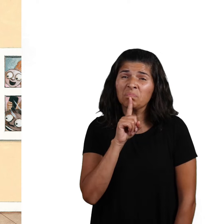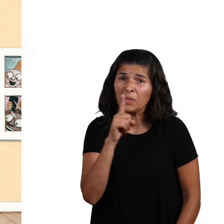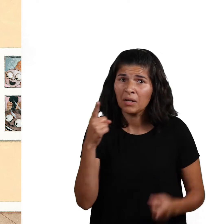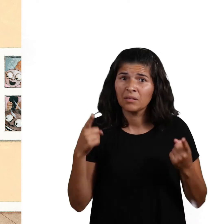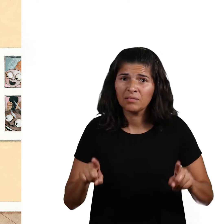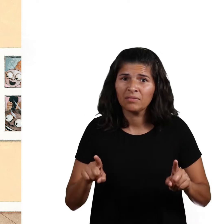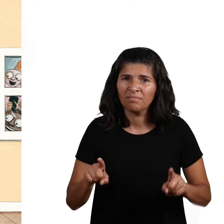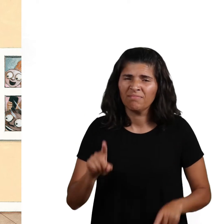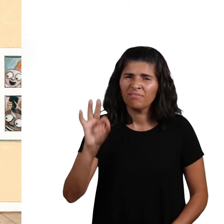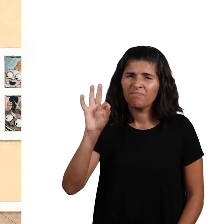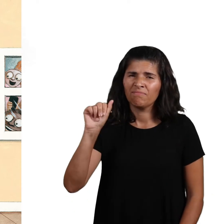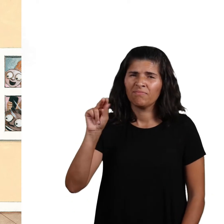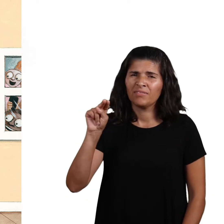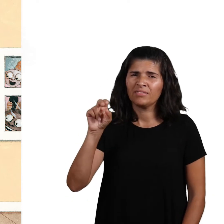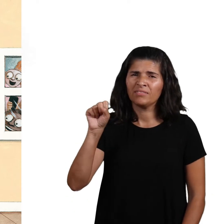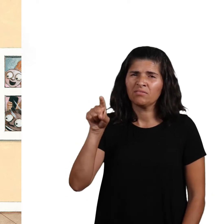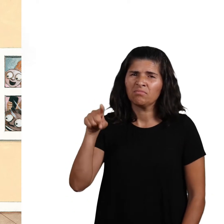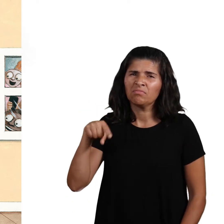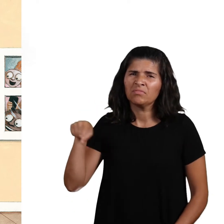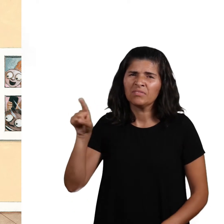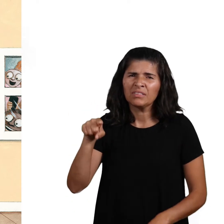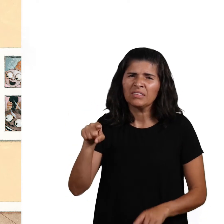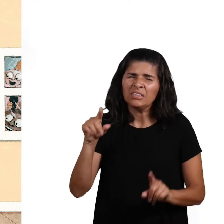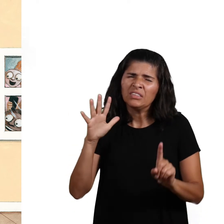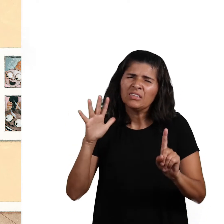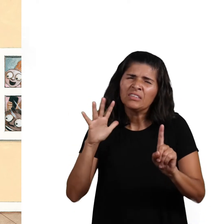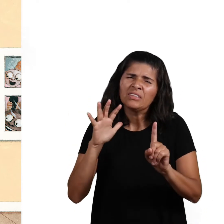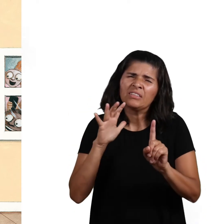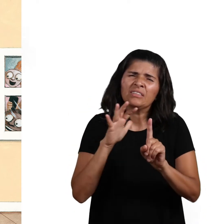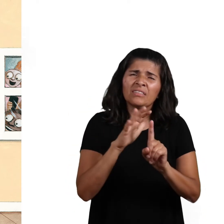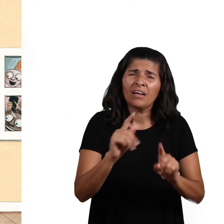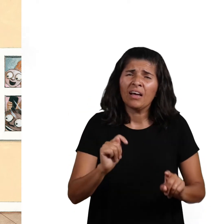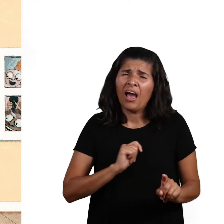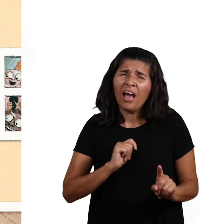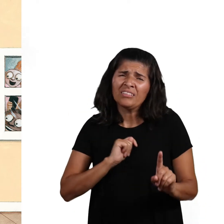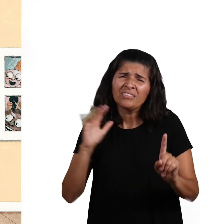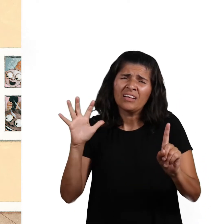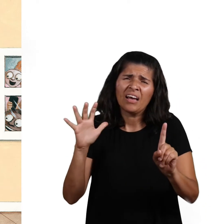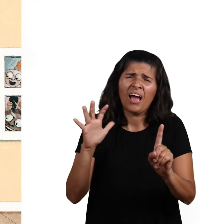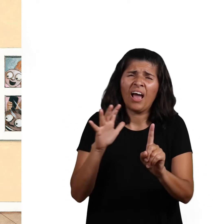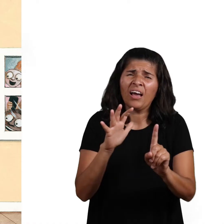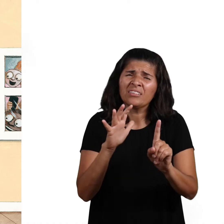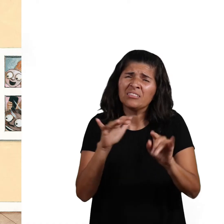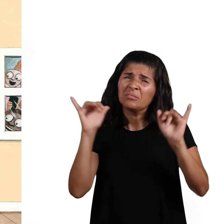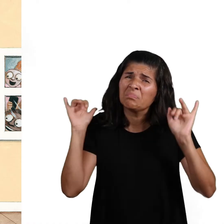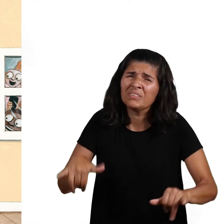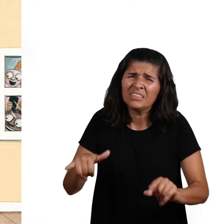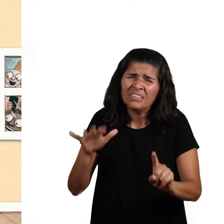In fact, they’d chase her all day long.